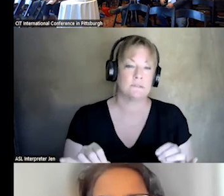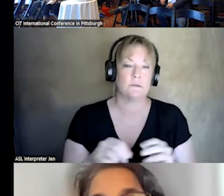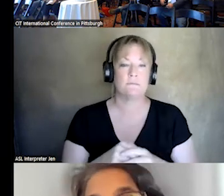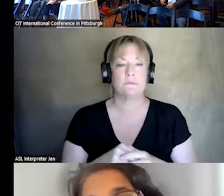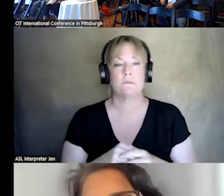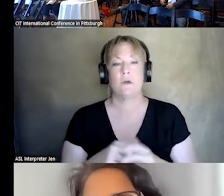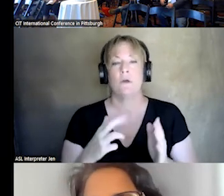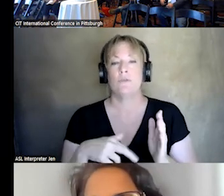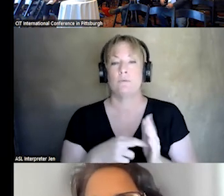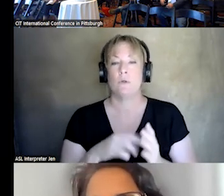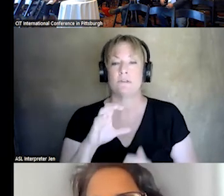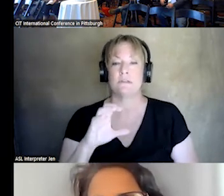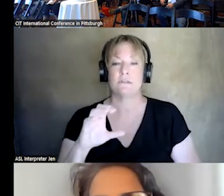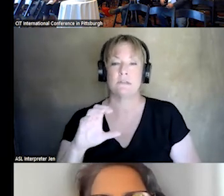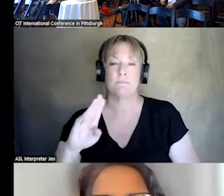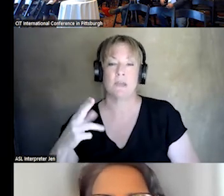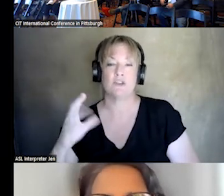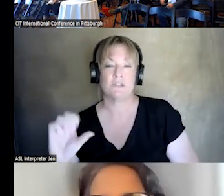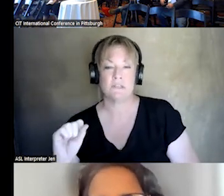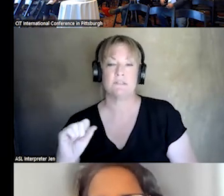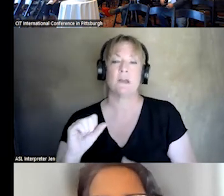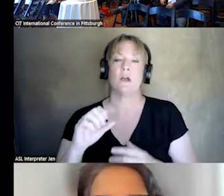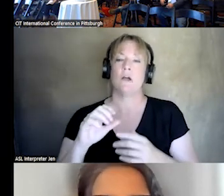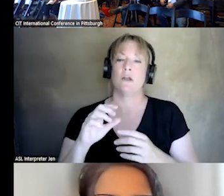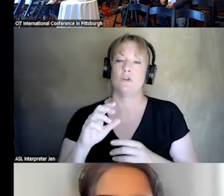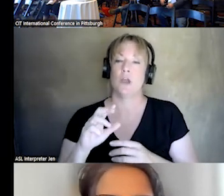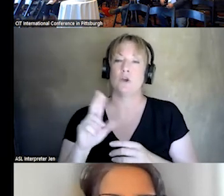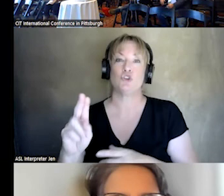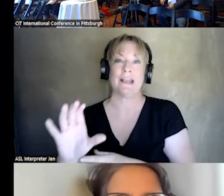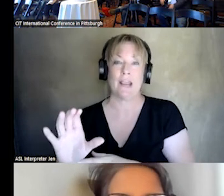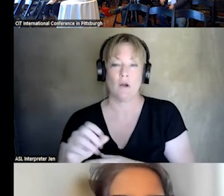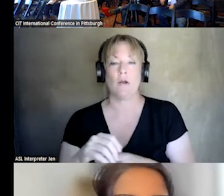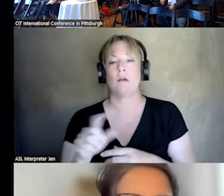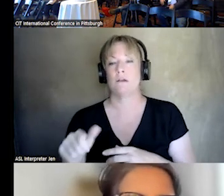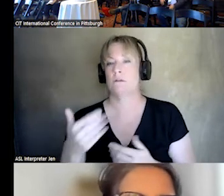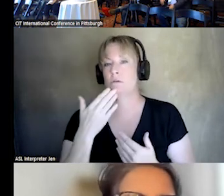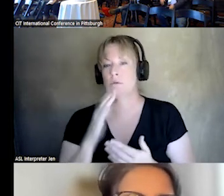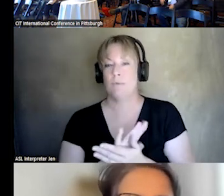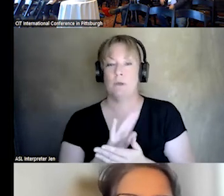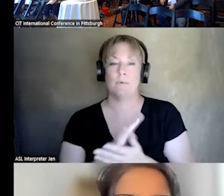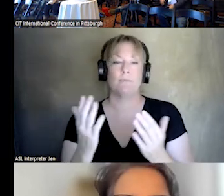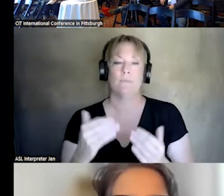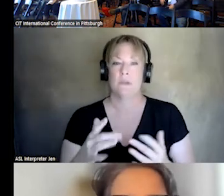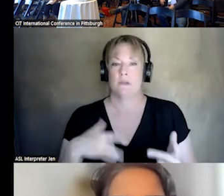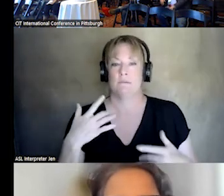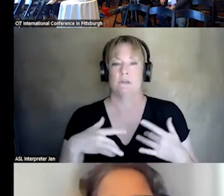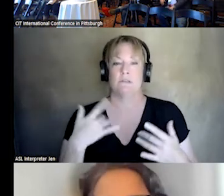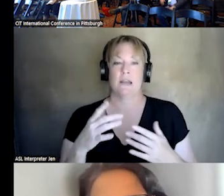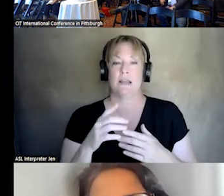ROLE OF CCBHDs, URGENT AIR CARE A GREAT PAPER. AND REALLY EXCITED IN THE LENDING HANDS PAPER,